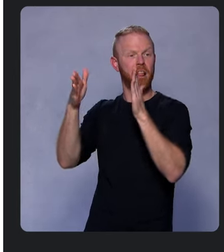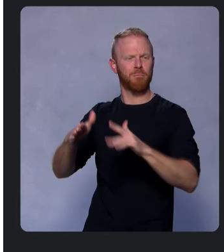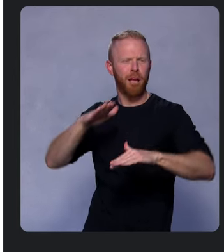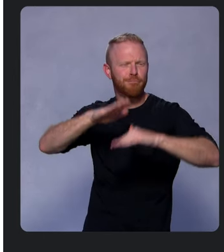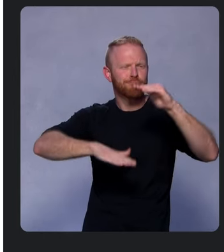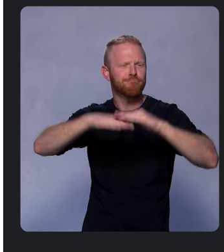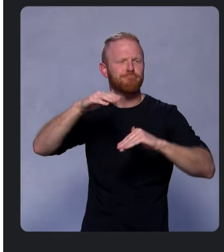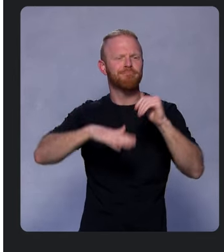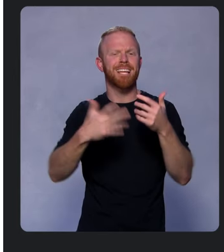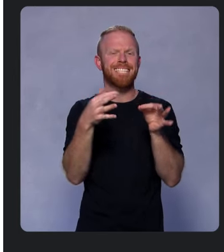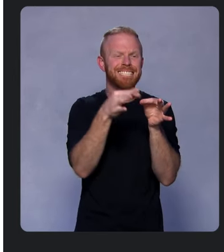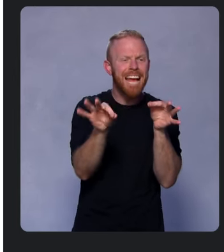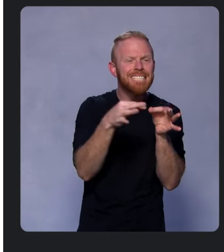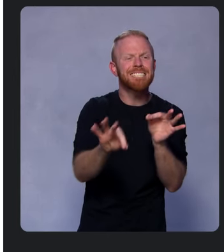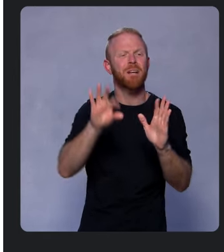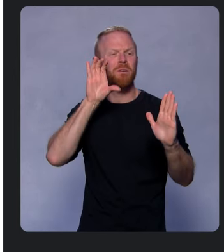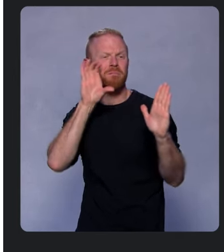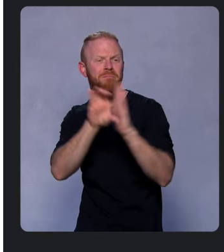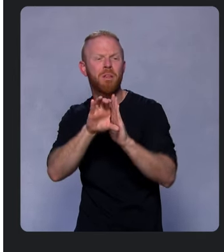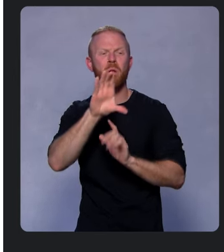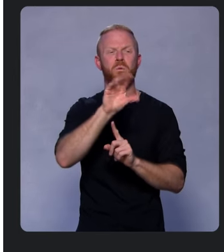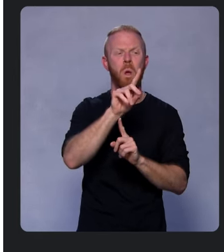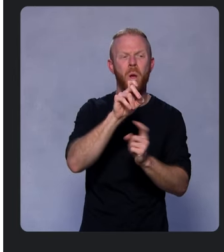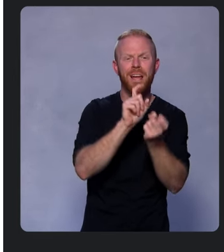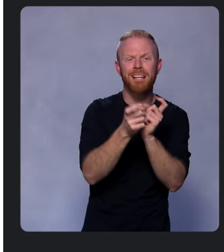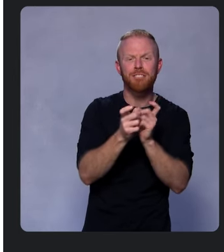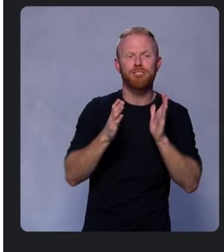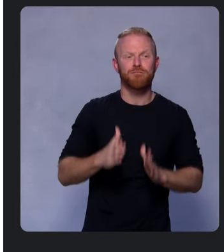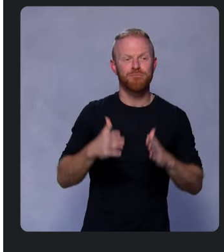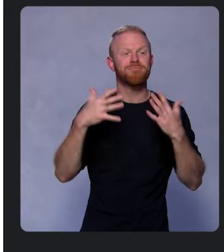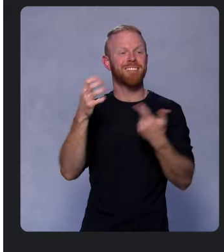so the Stackblitz team could build an IDE all in the browser.